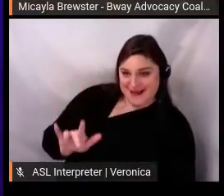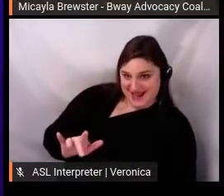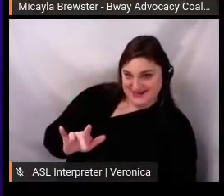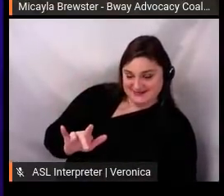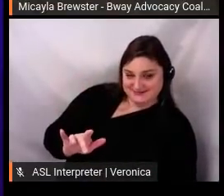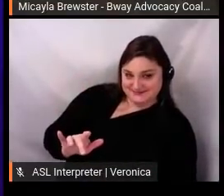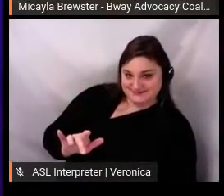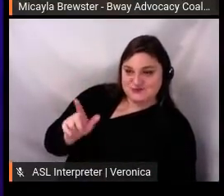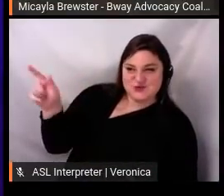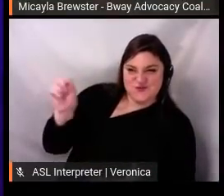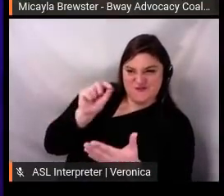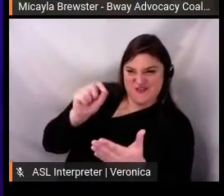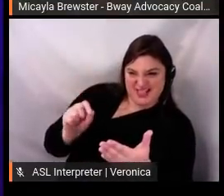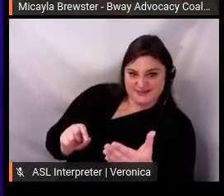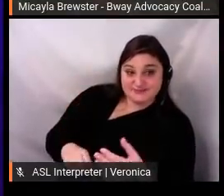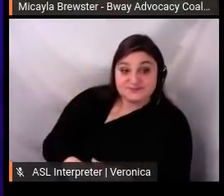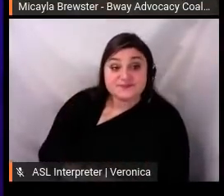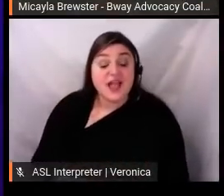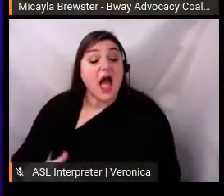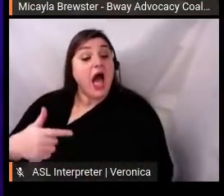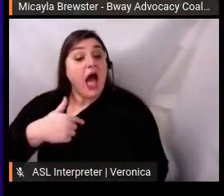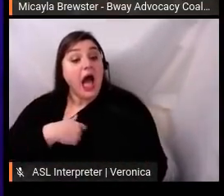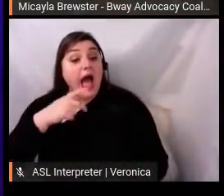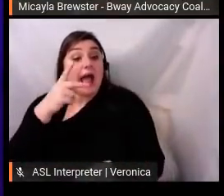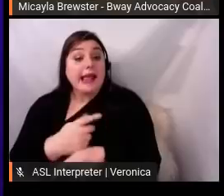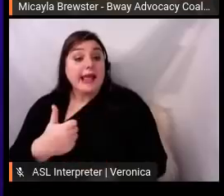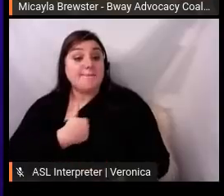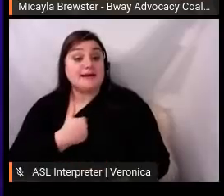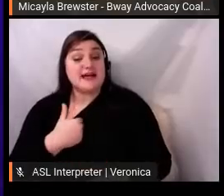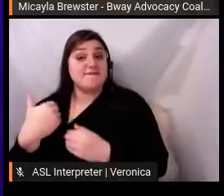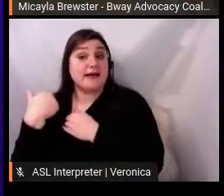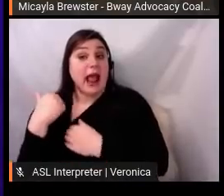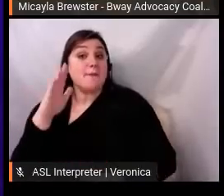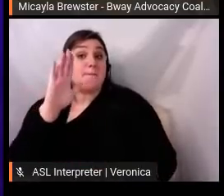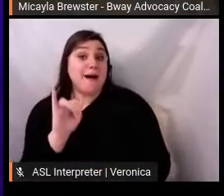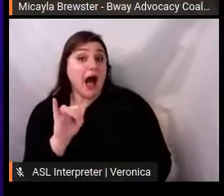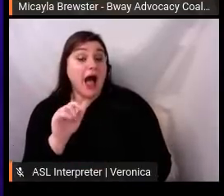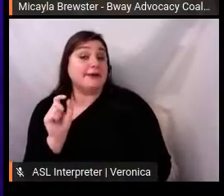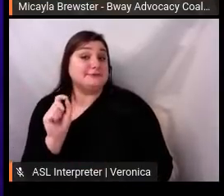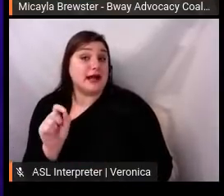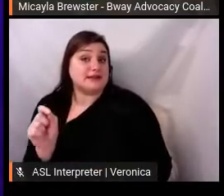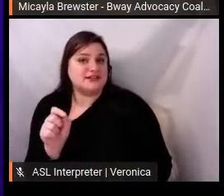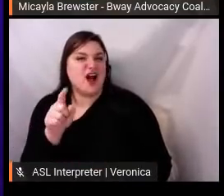dot dot dot. The second story states: I believe an equitable and